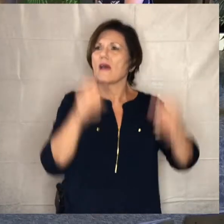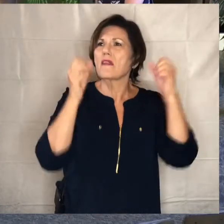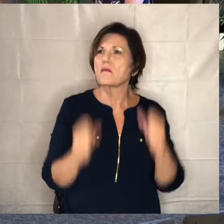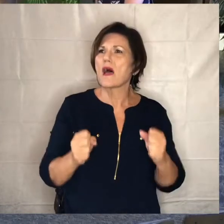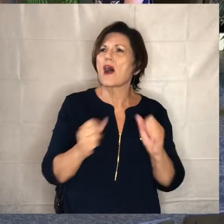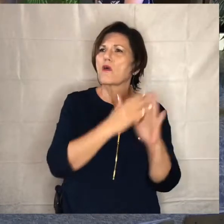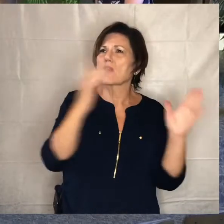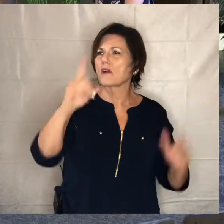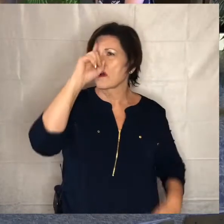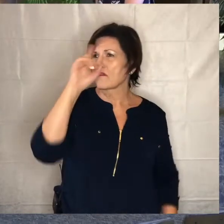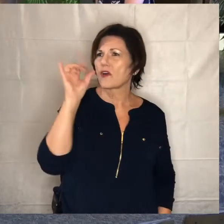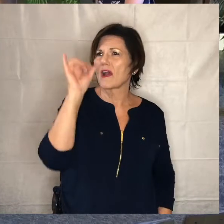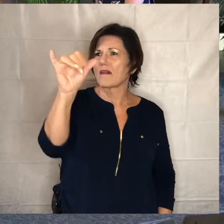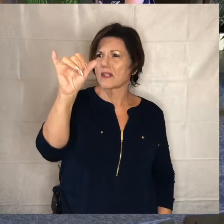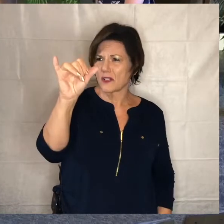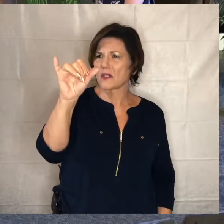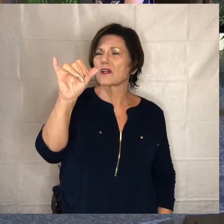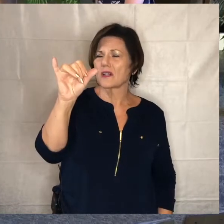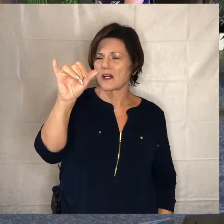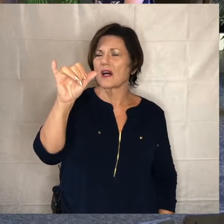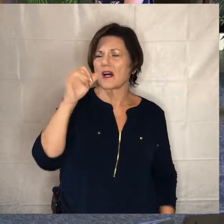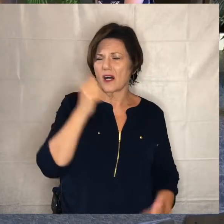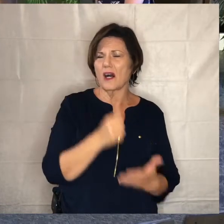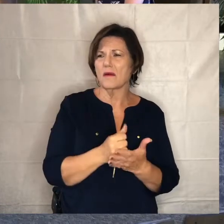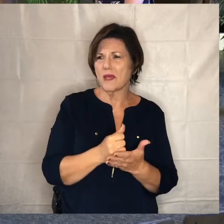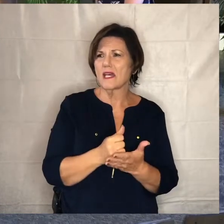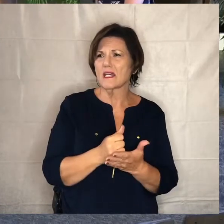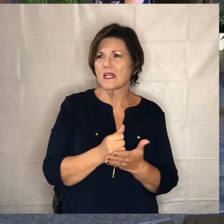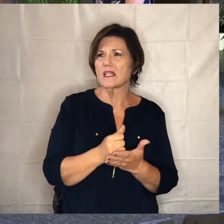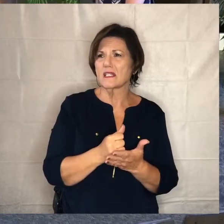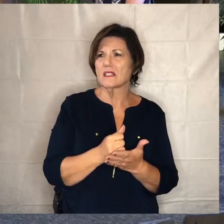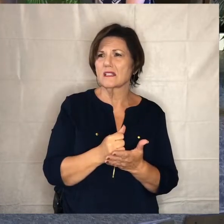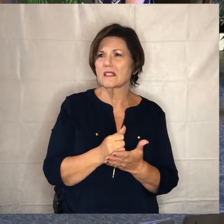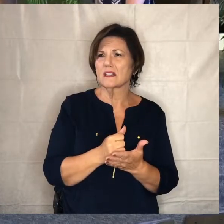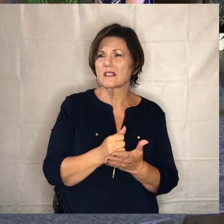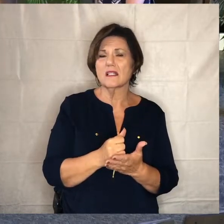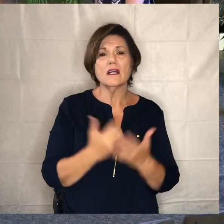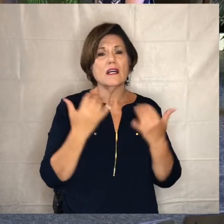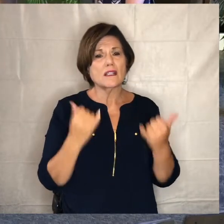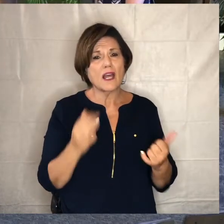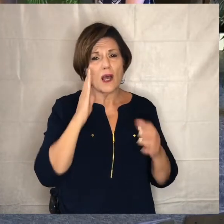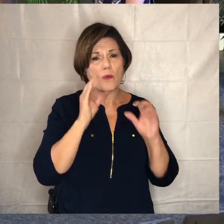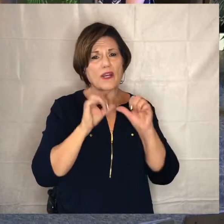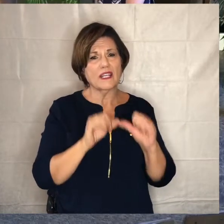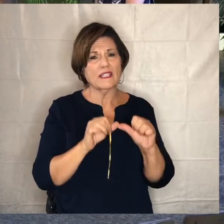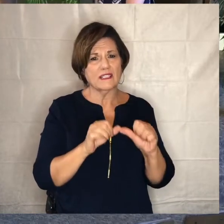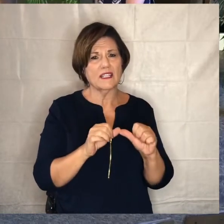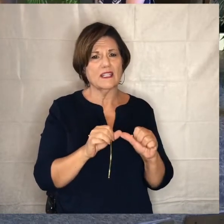and the glory forever amen now we're going to continue in our time